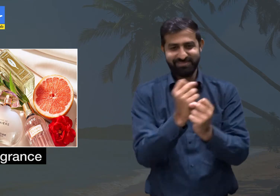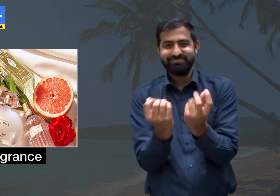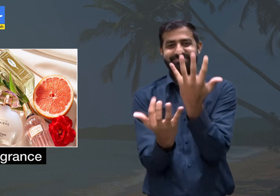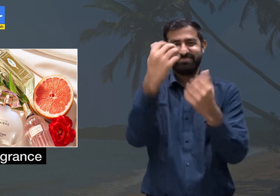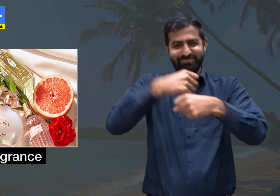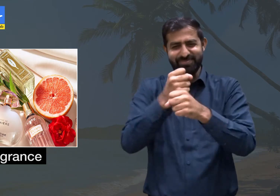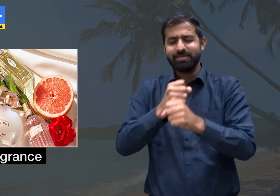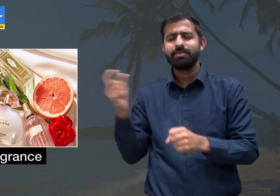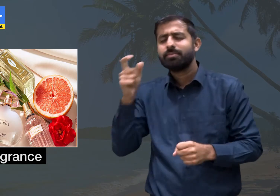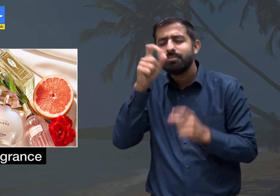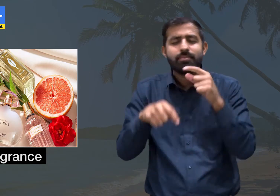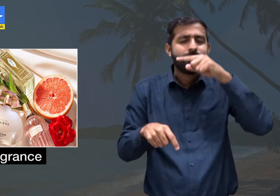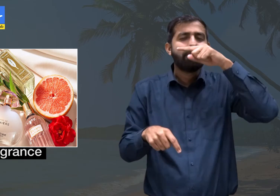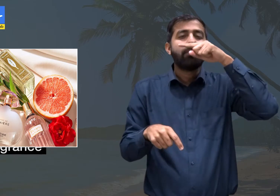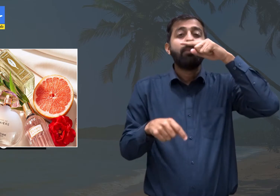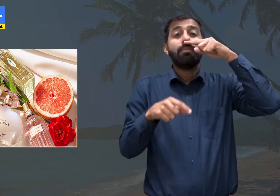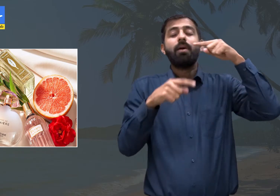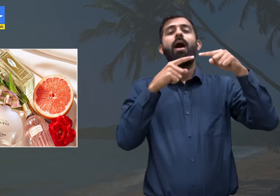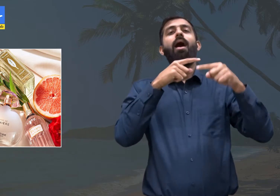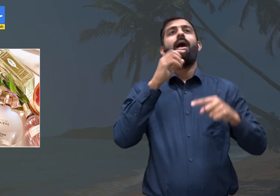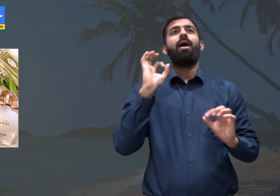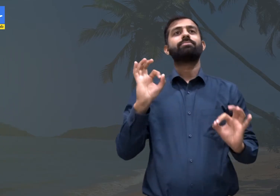baked breads.